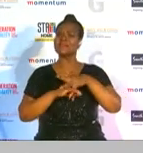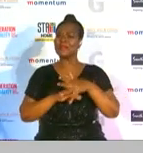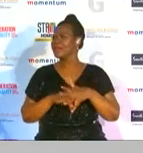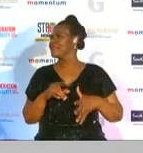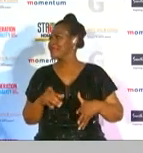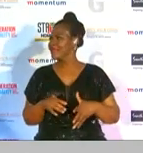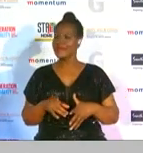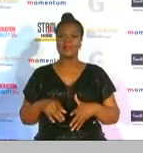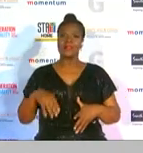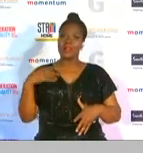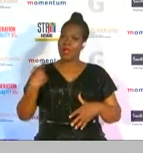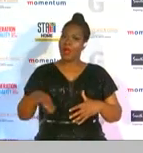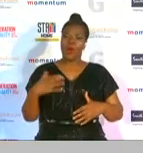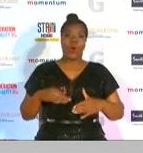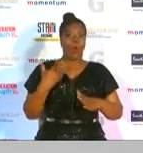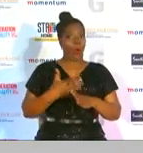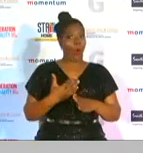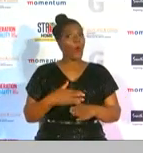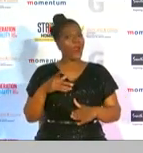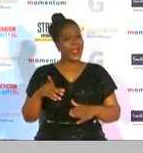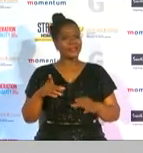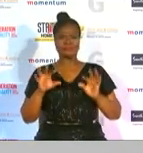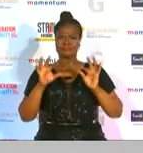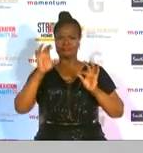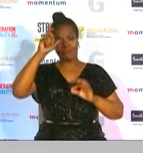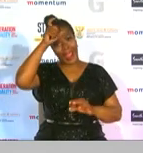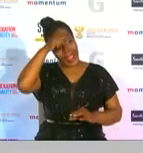their guts and their expertise let's have a look at the finalists